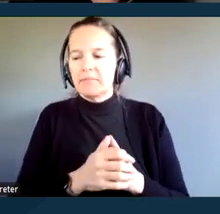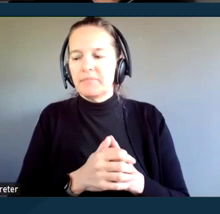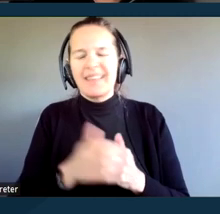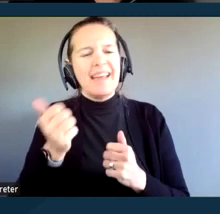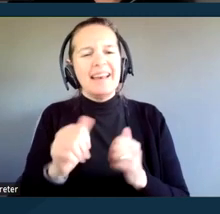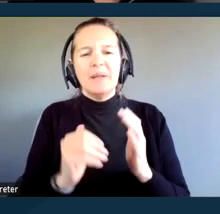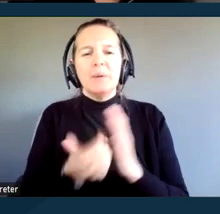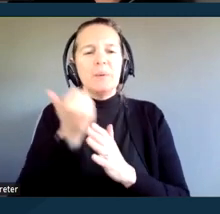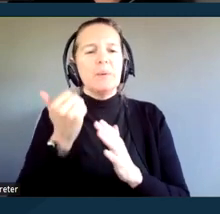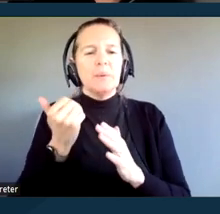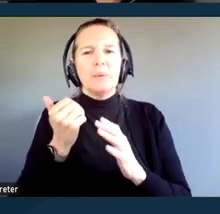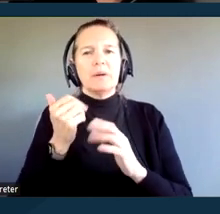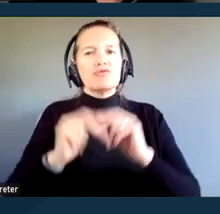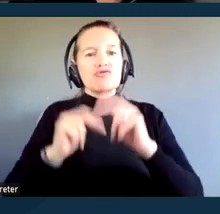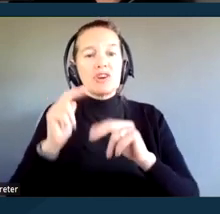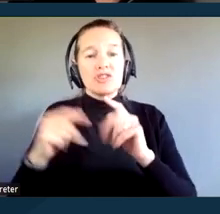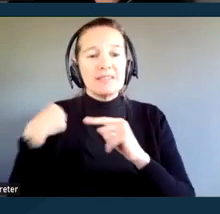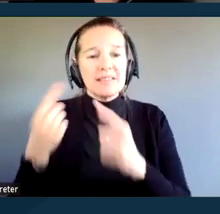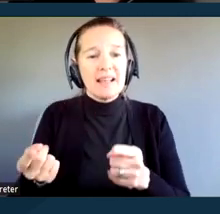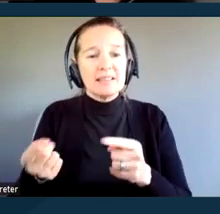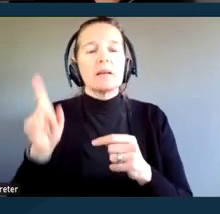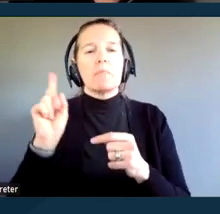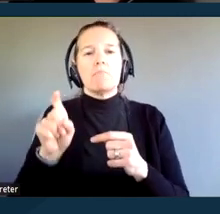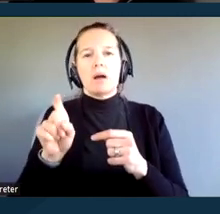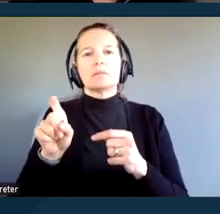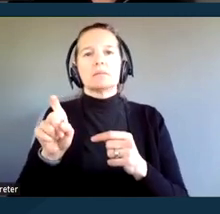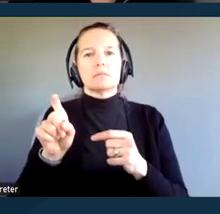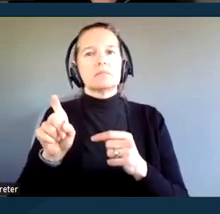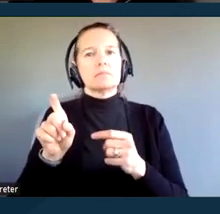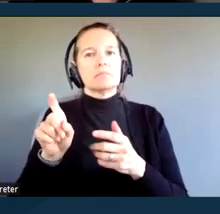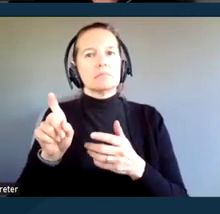or altered since then has to be designed to be accessible.